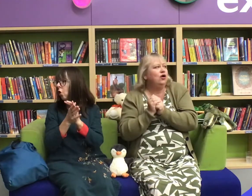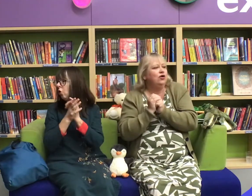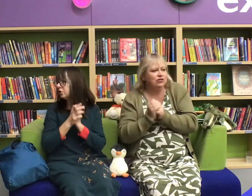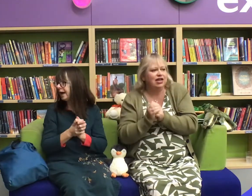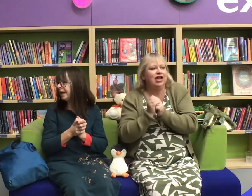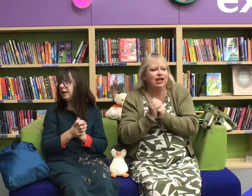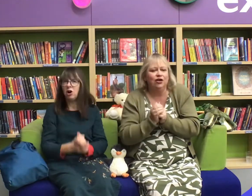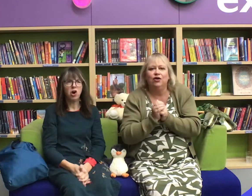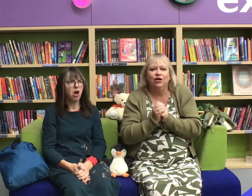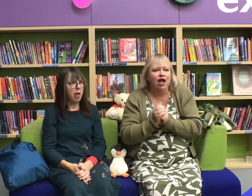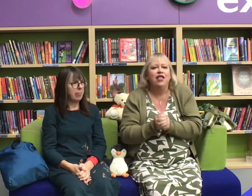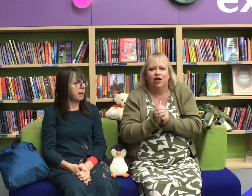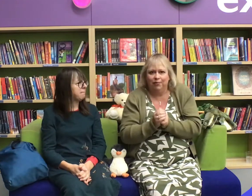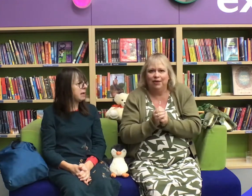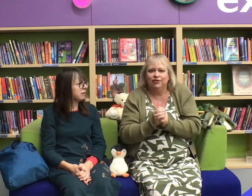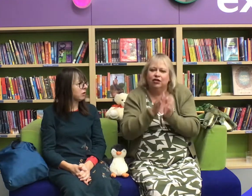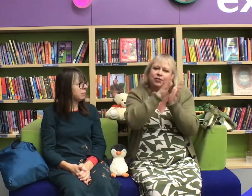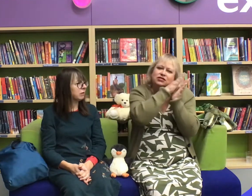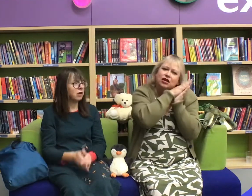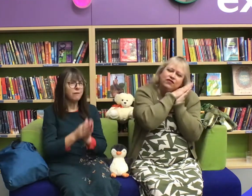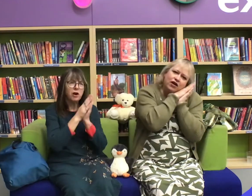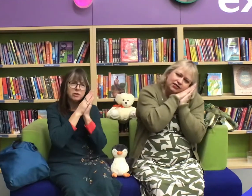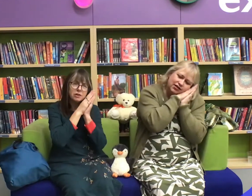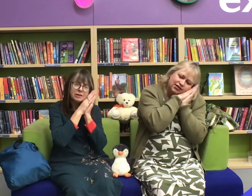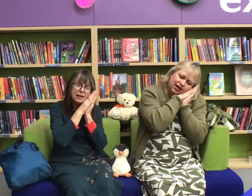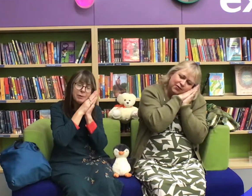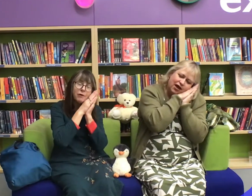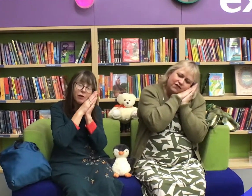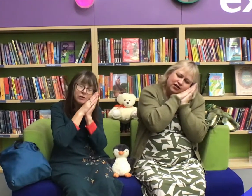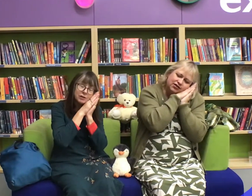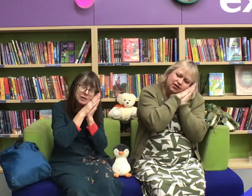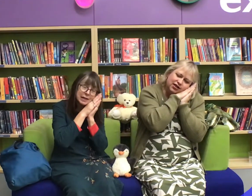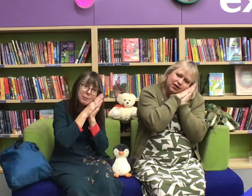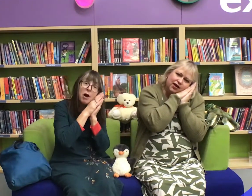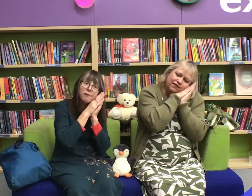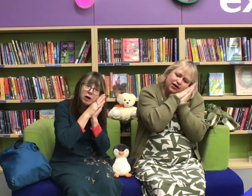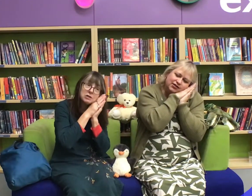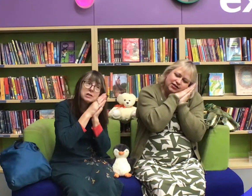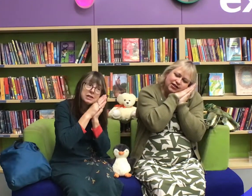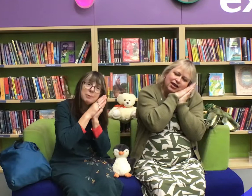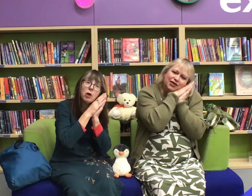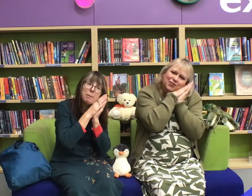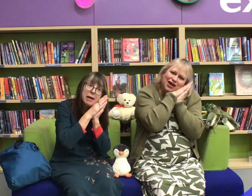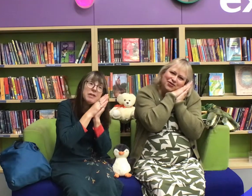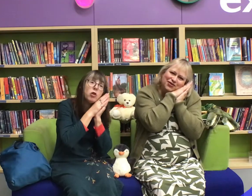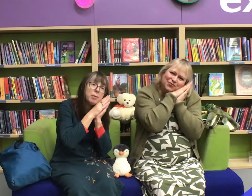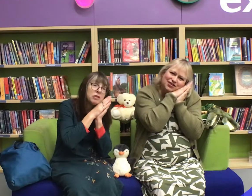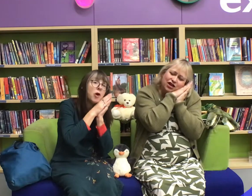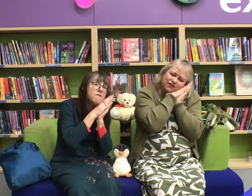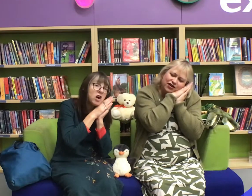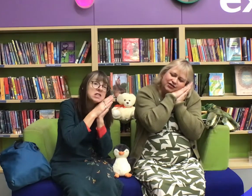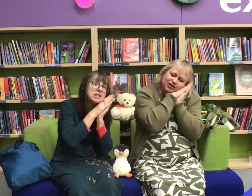The babies on the bus go fast asleep, fast asleep, fast asleep, the babies on the bus